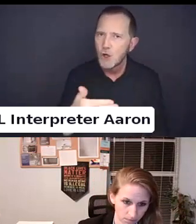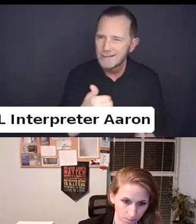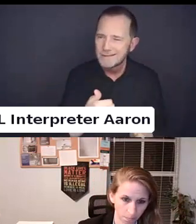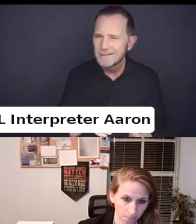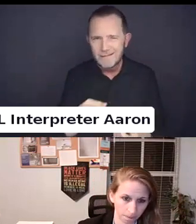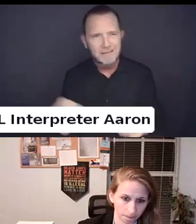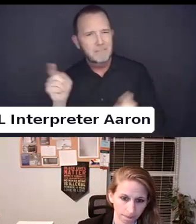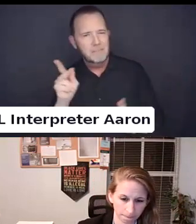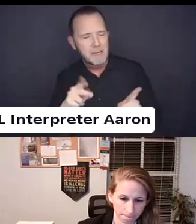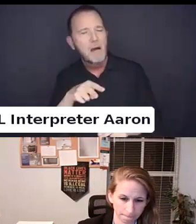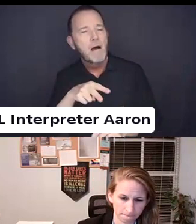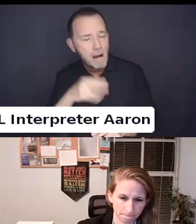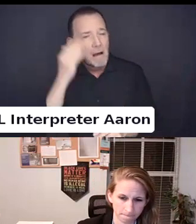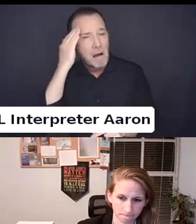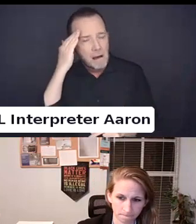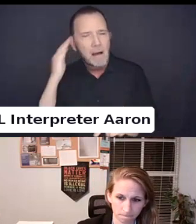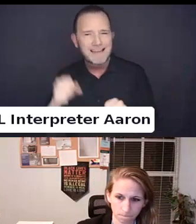really well.